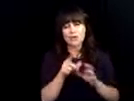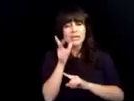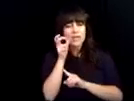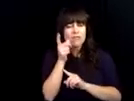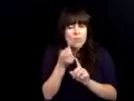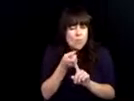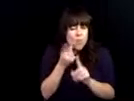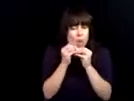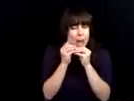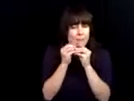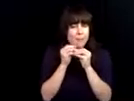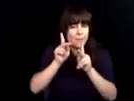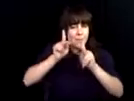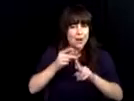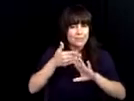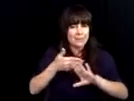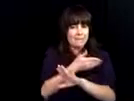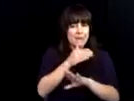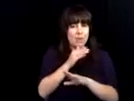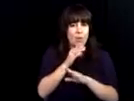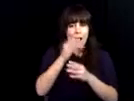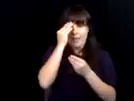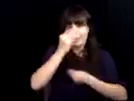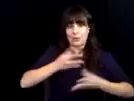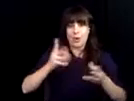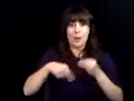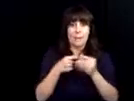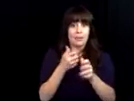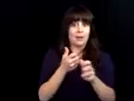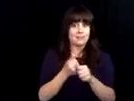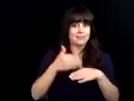is in good hands. We have taken you on a journey today and we want you to